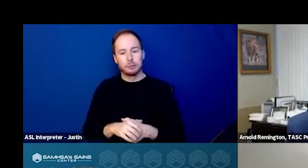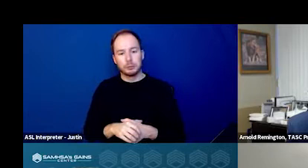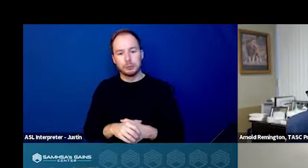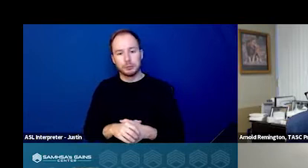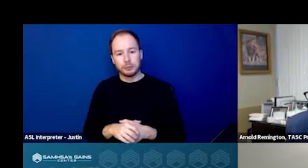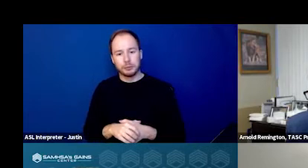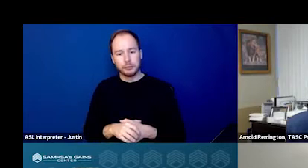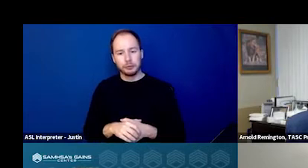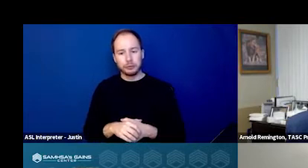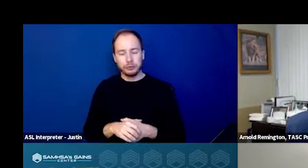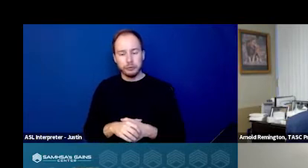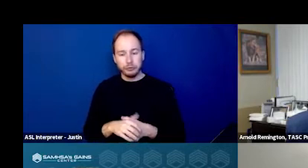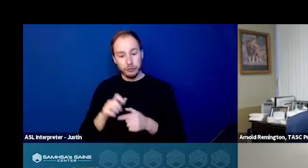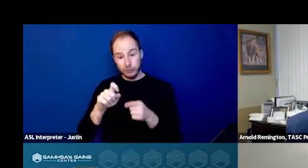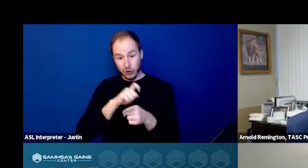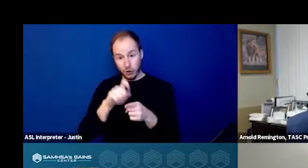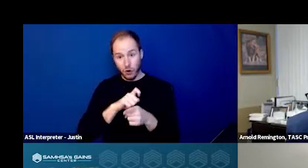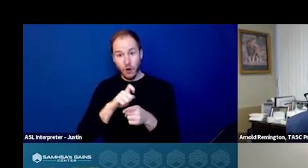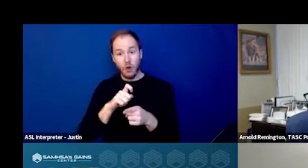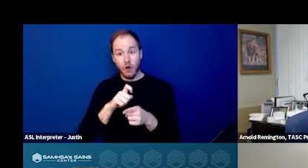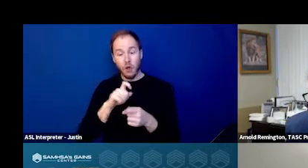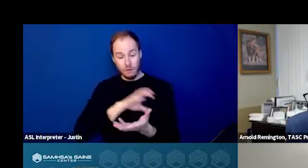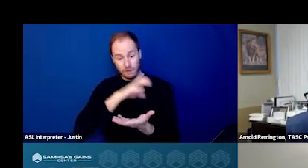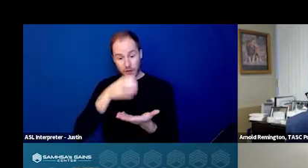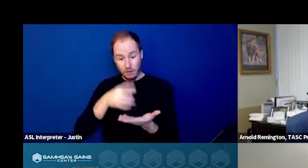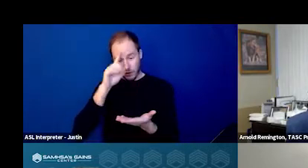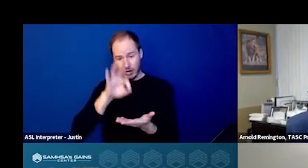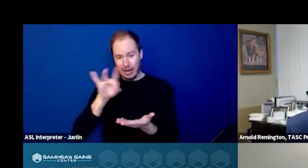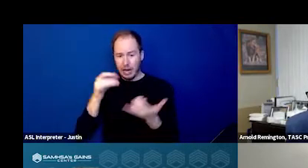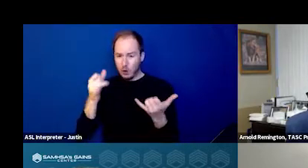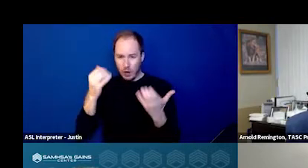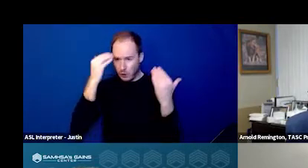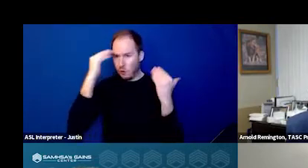Call volume is currently unknown for 988. And that's probably the biggest challenge.